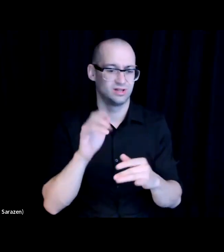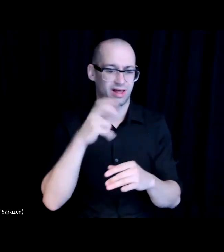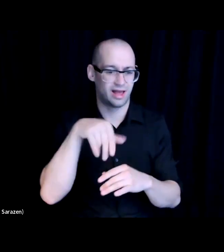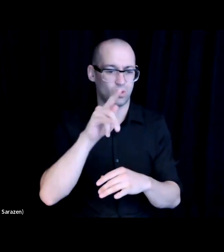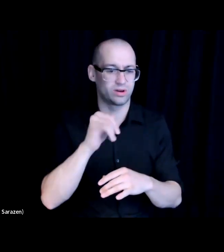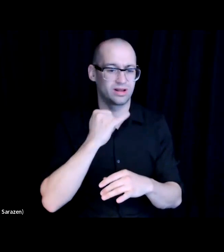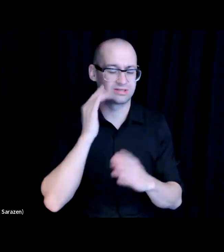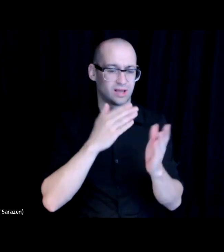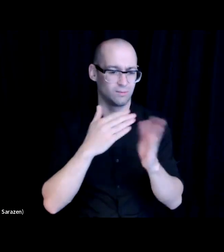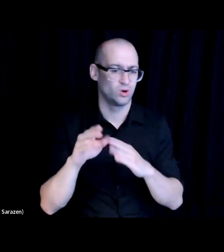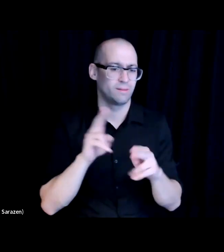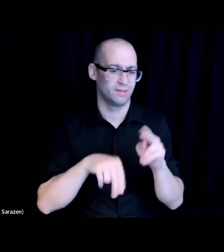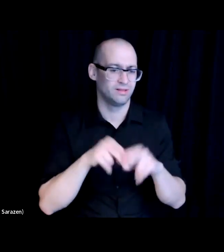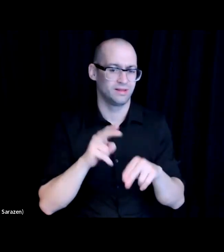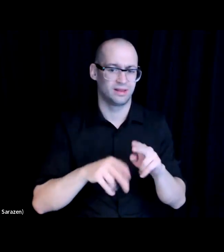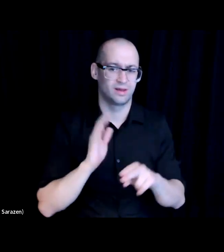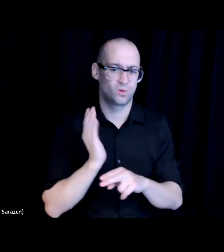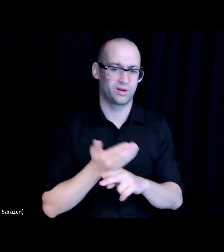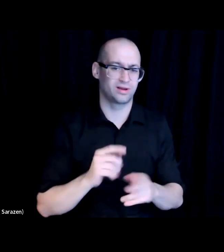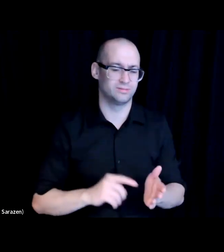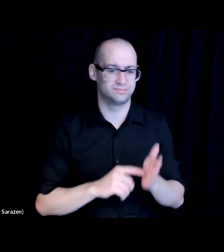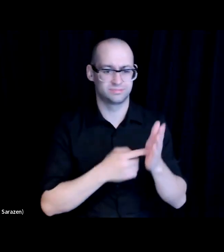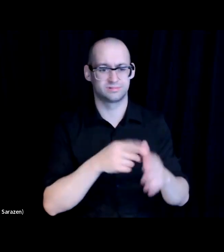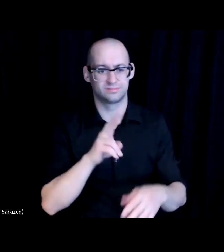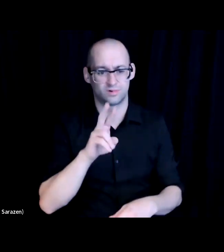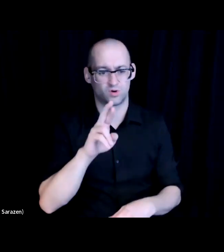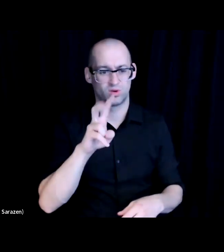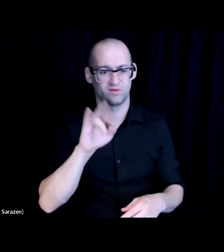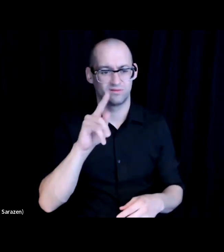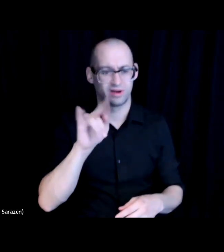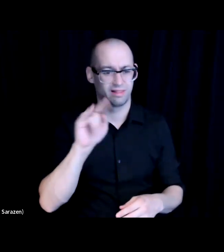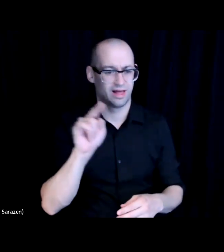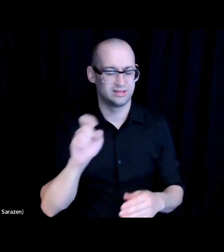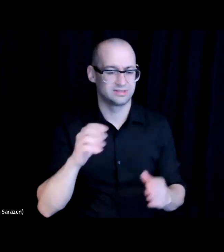So we revitalize like downtown spaces to house that ecosystem in Fresno.